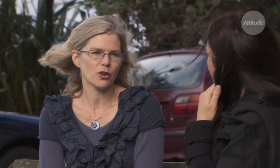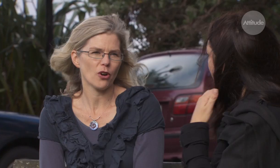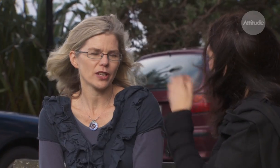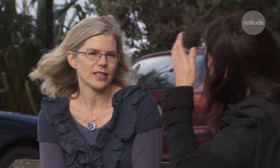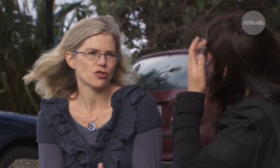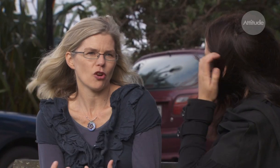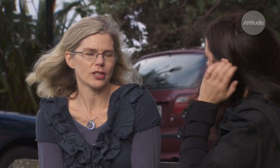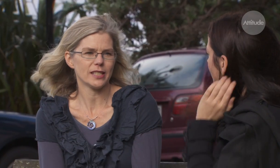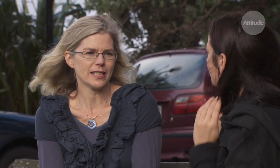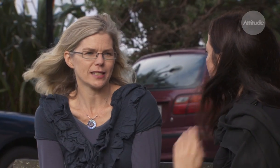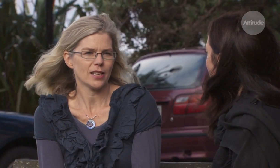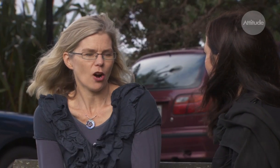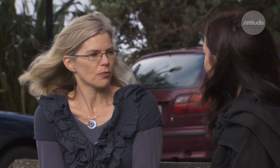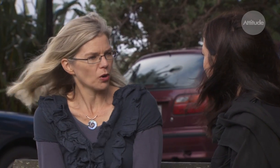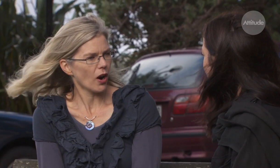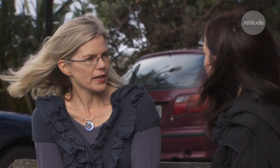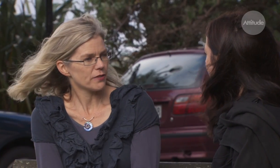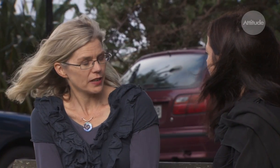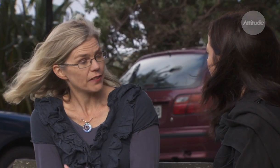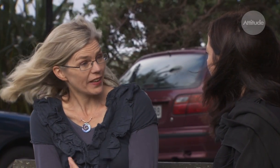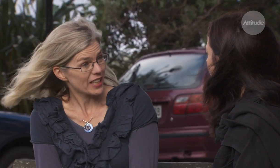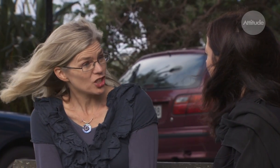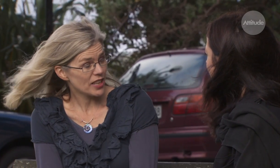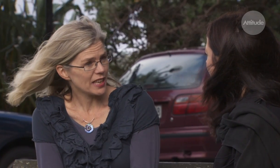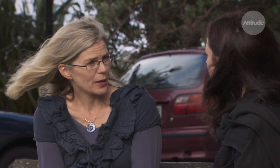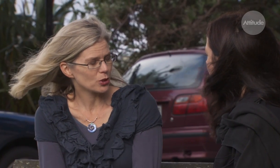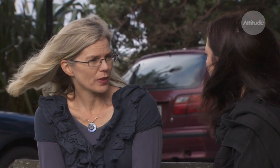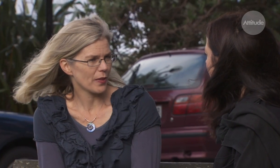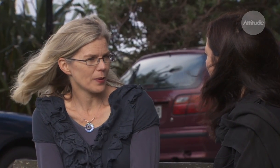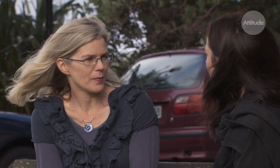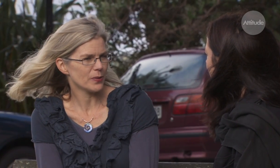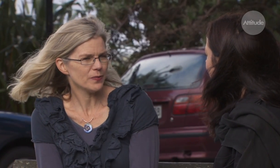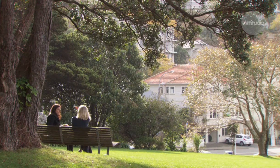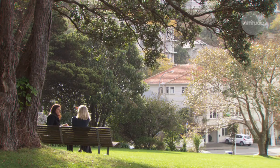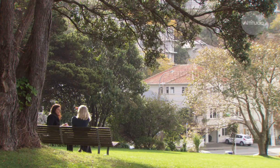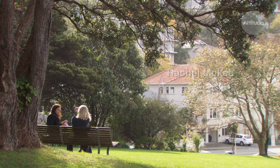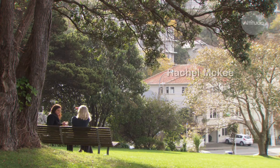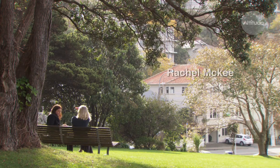have got a stronger sense of pride and feeling they can share the language with other people.